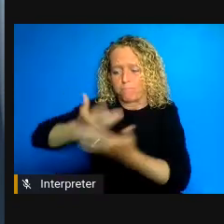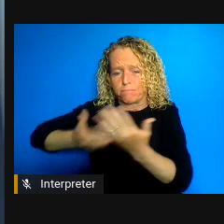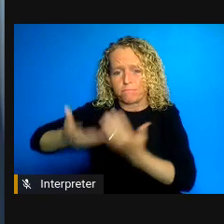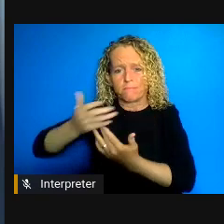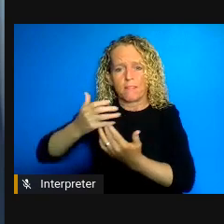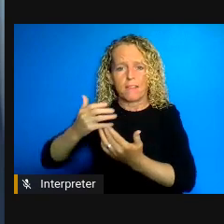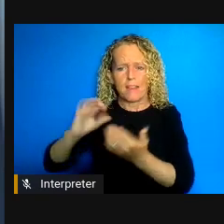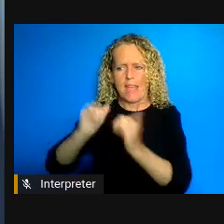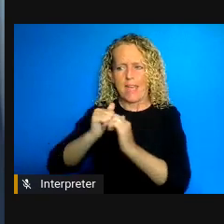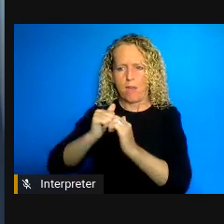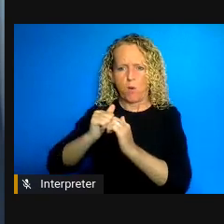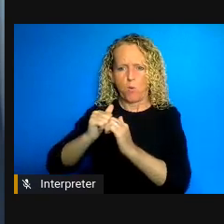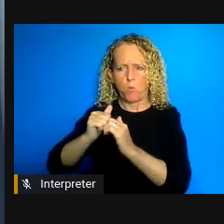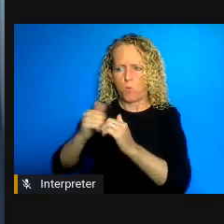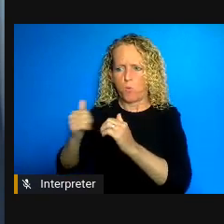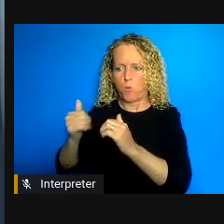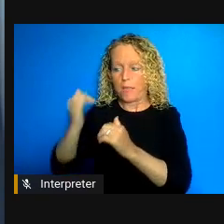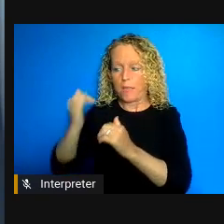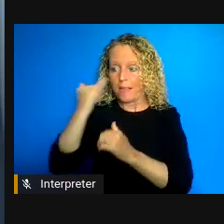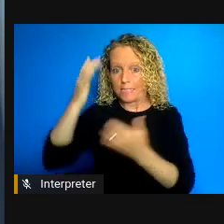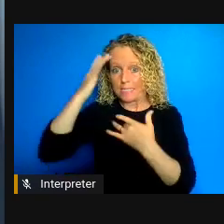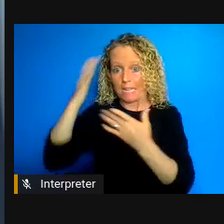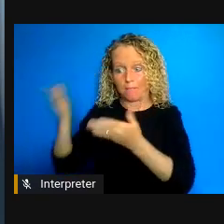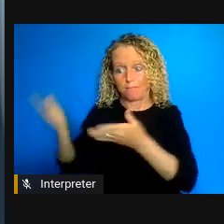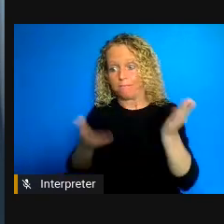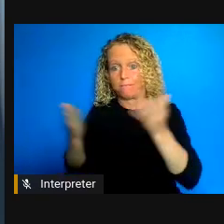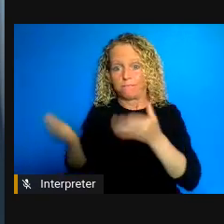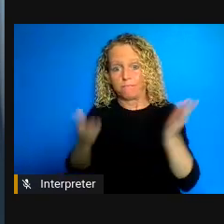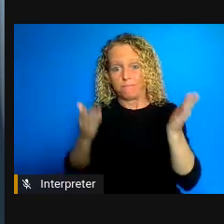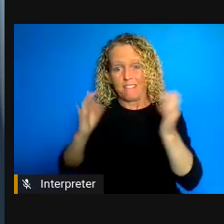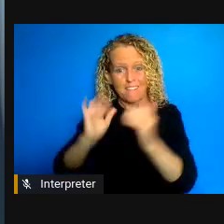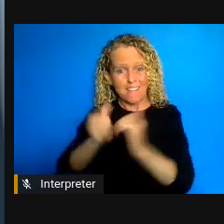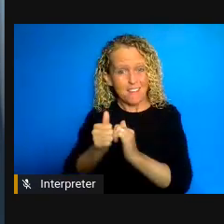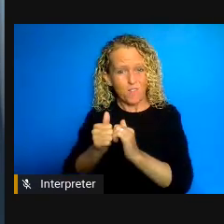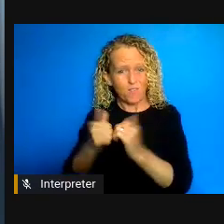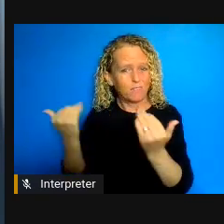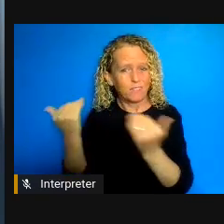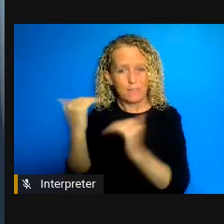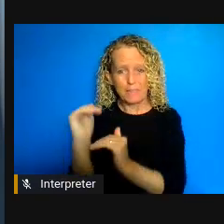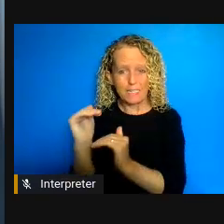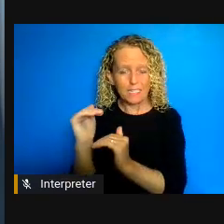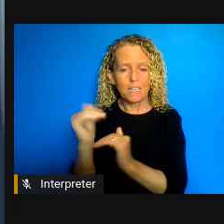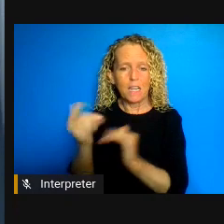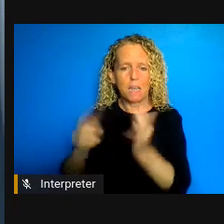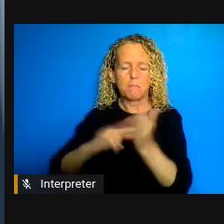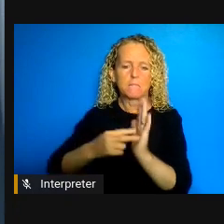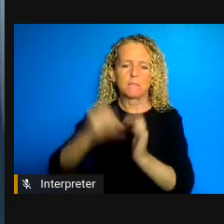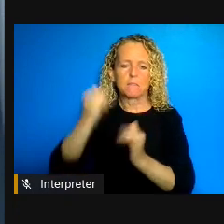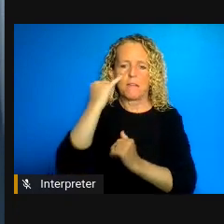could once again see people being devastating impacts upon the communities